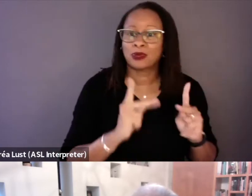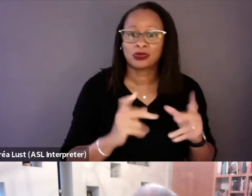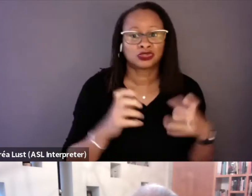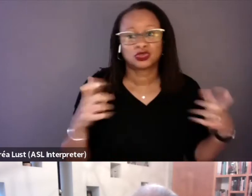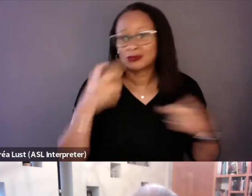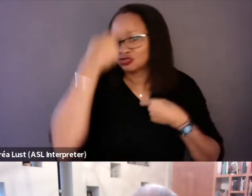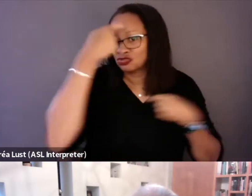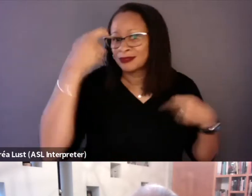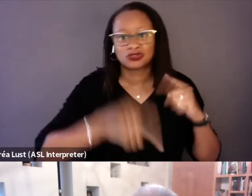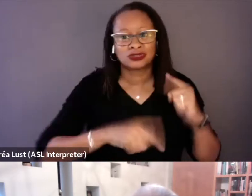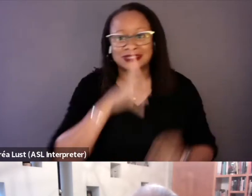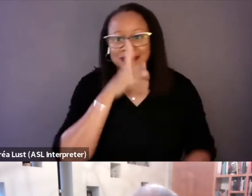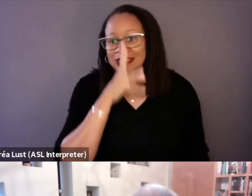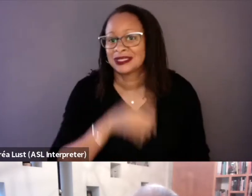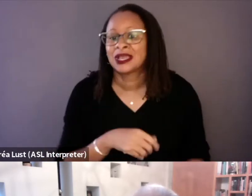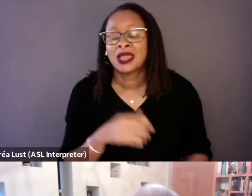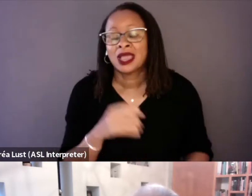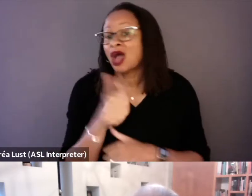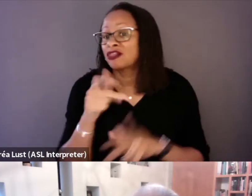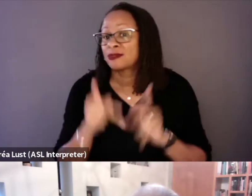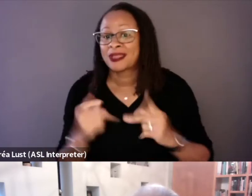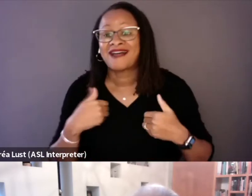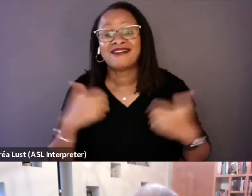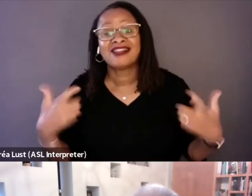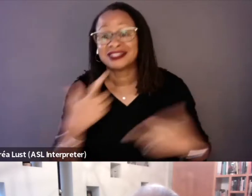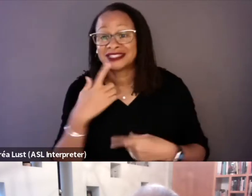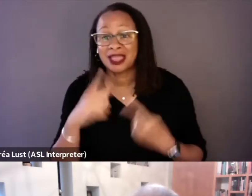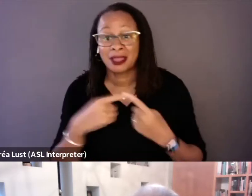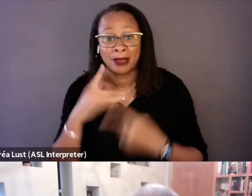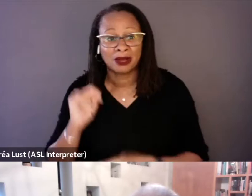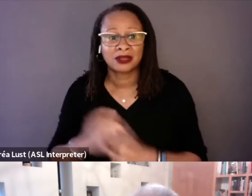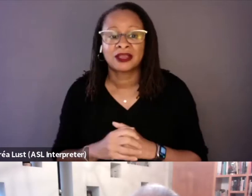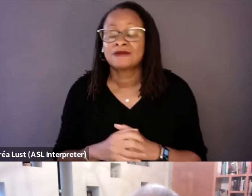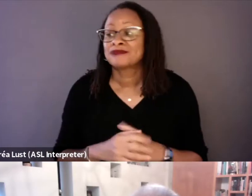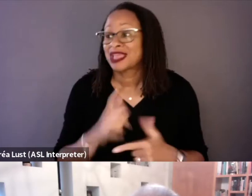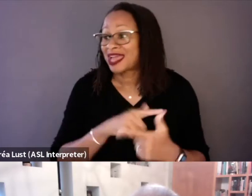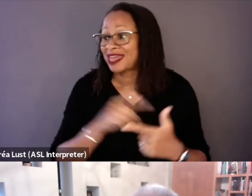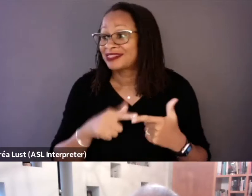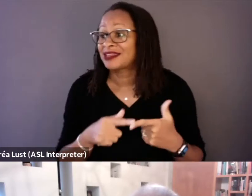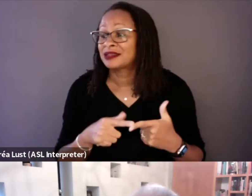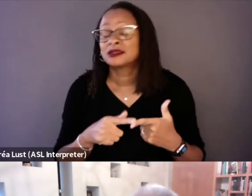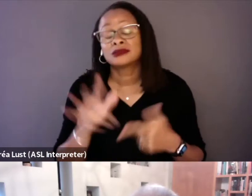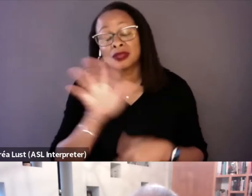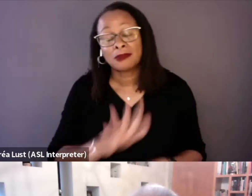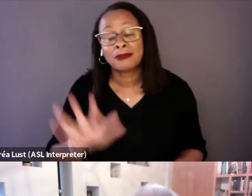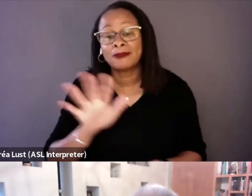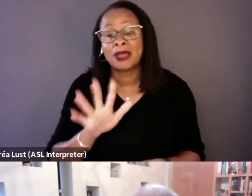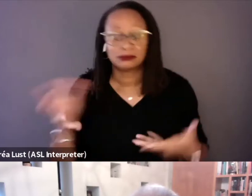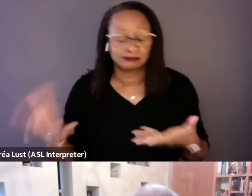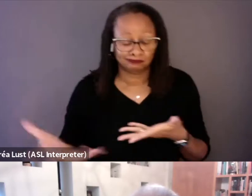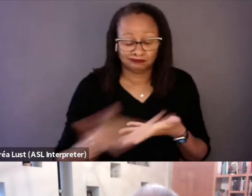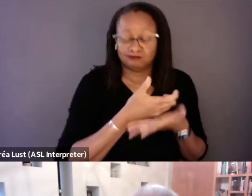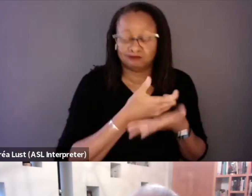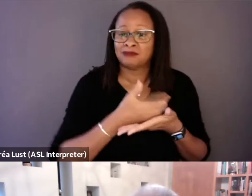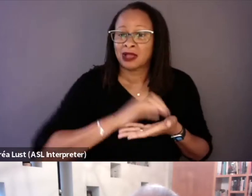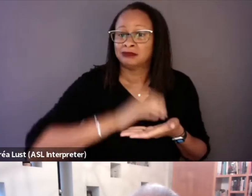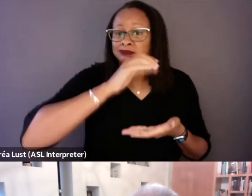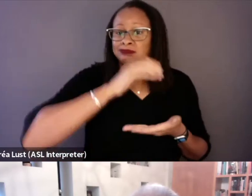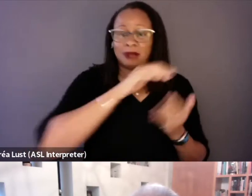but there were others that had a lot to say about it. And then it was a matter of compiling a list and going through public records,